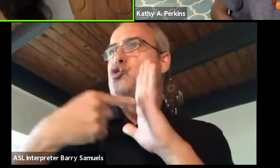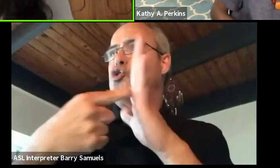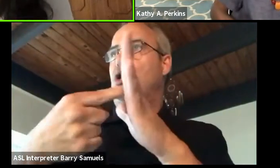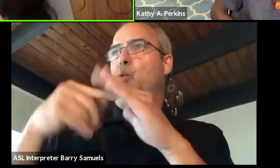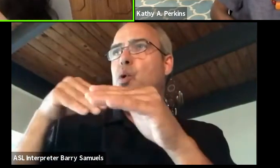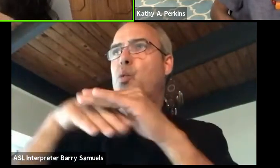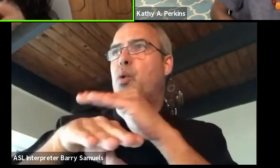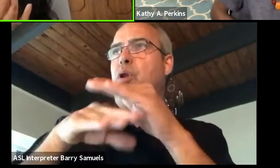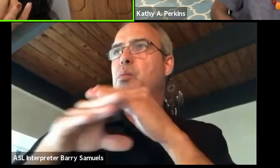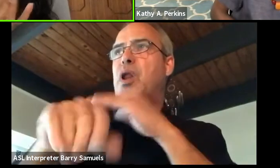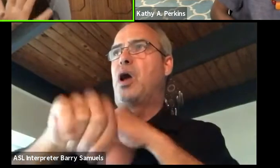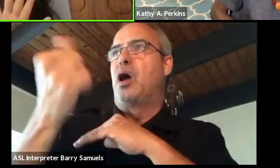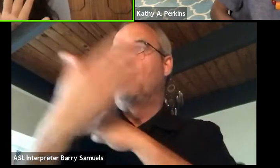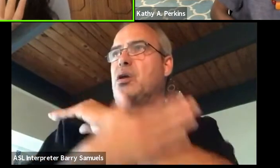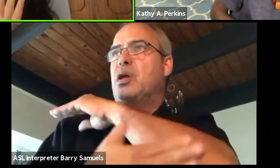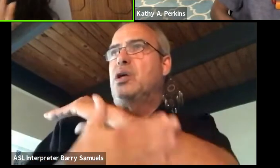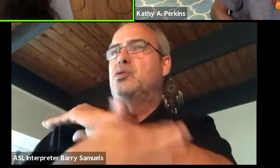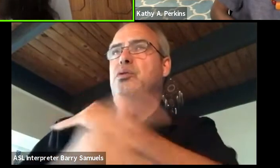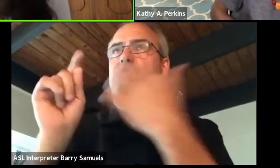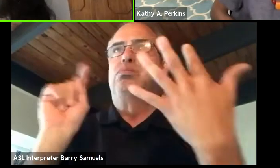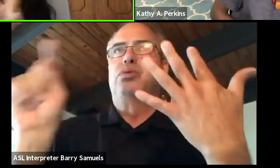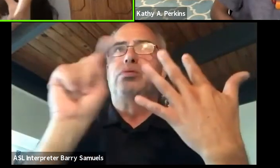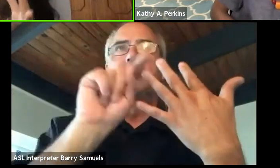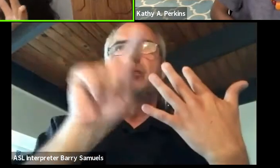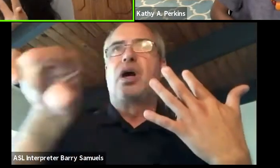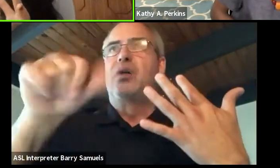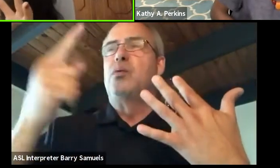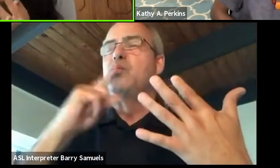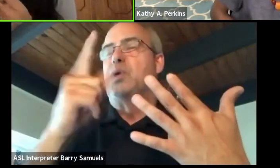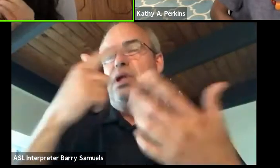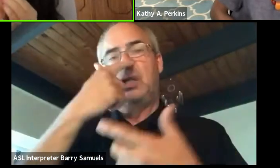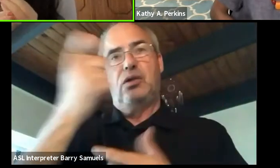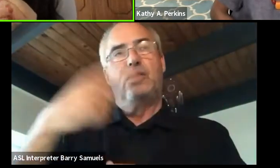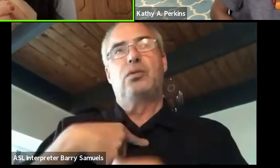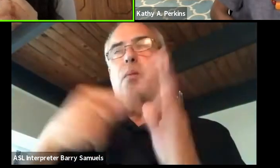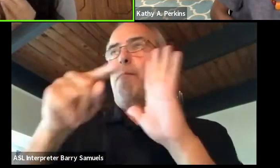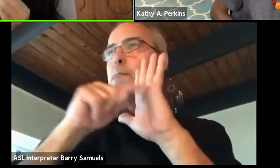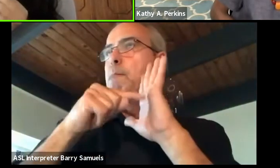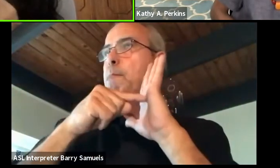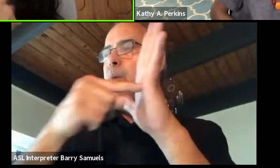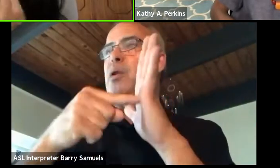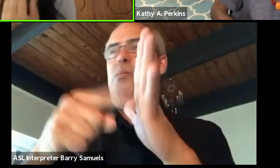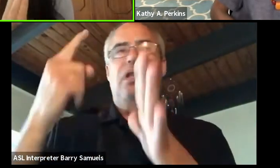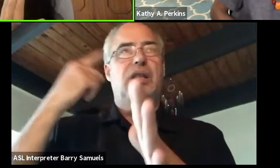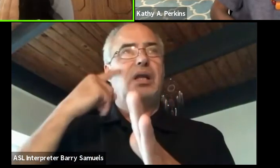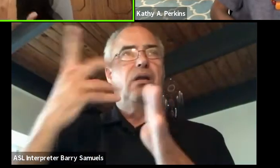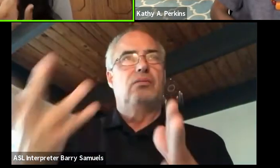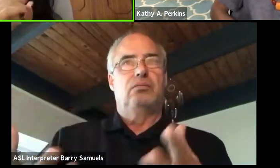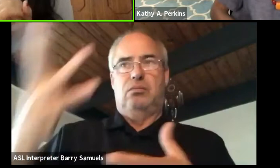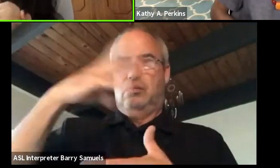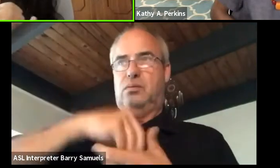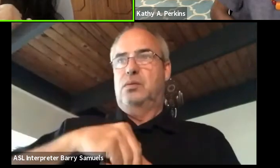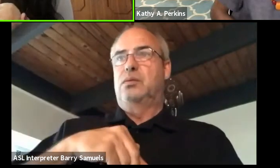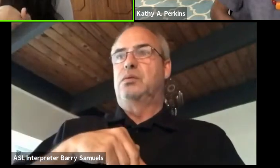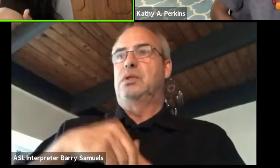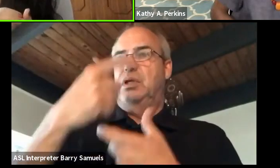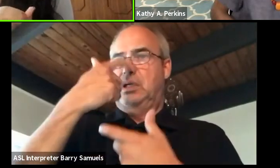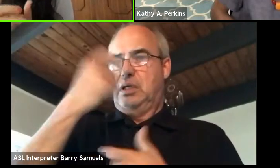which is where it's coming from, and then abroad, it's a really interesting model to think about adopting for those that are interested in that kind of publishing